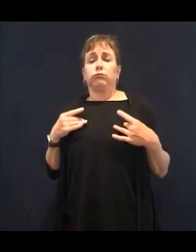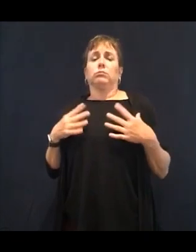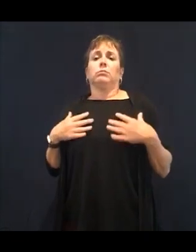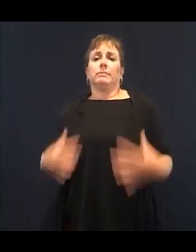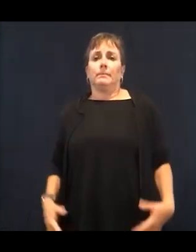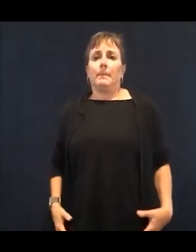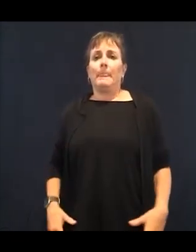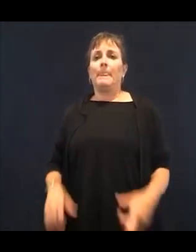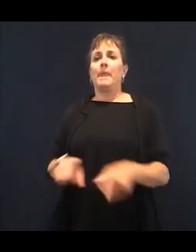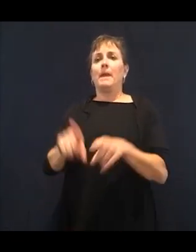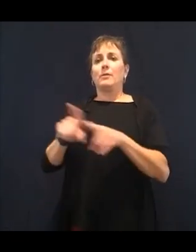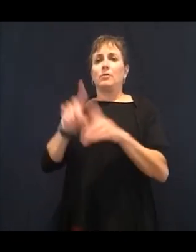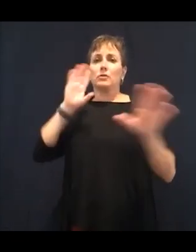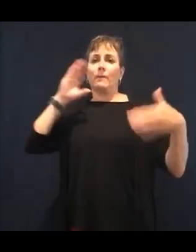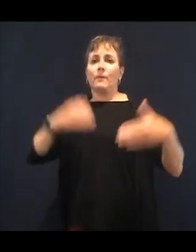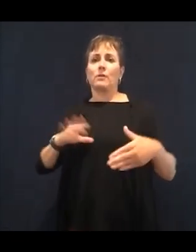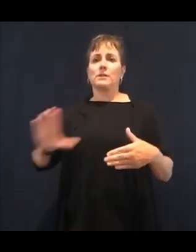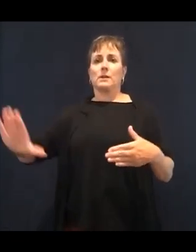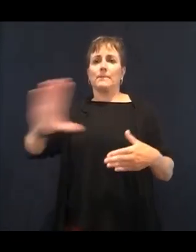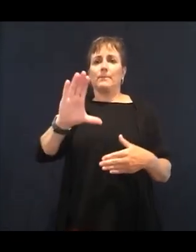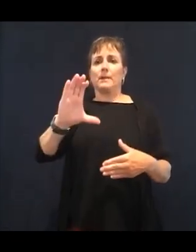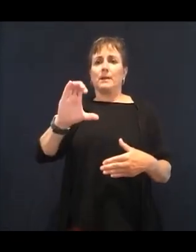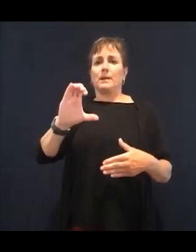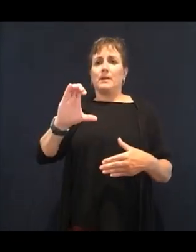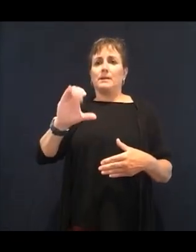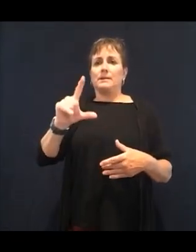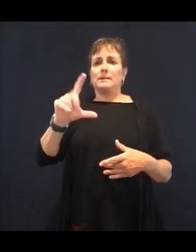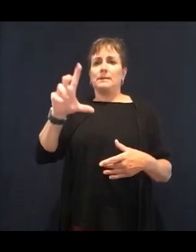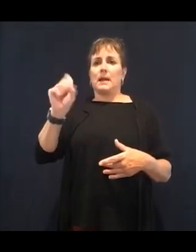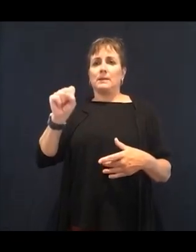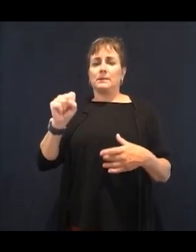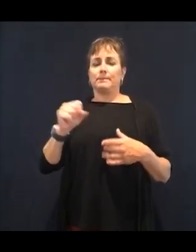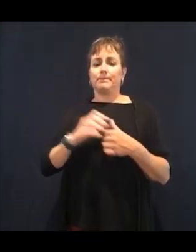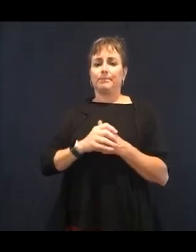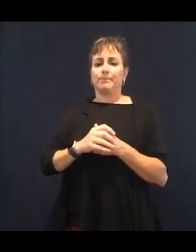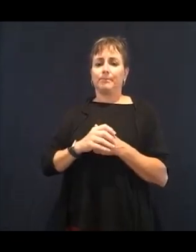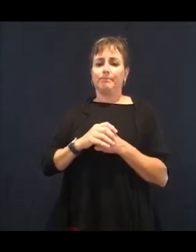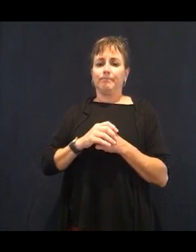How we can actually use it to slow down